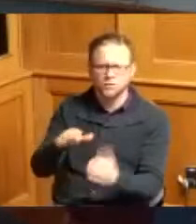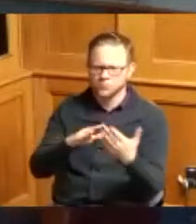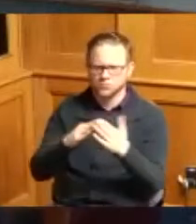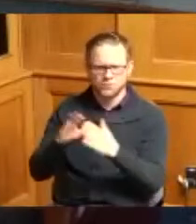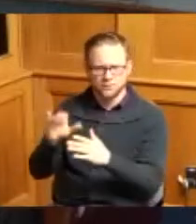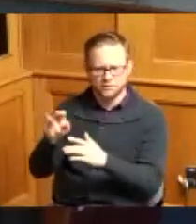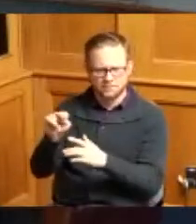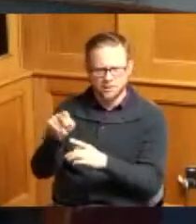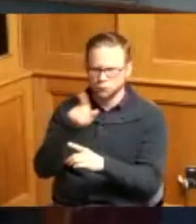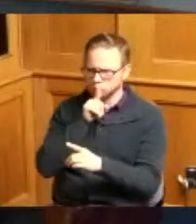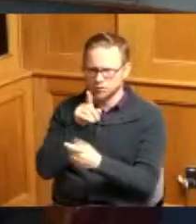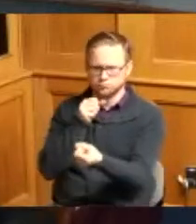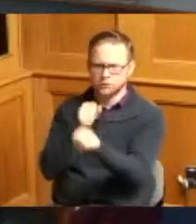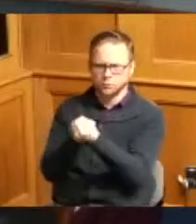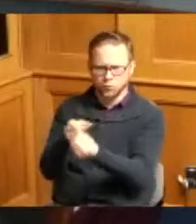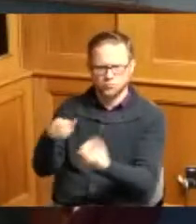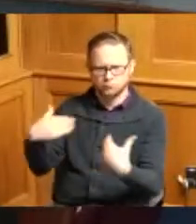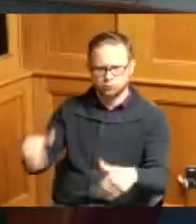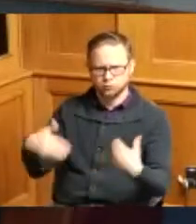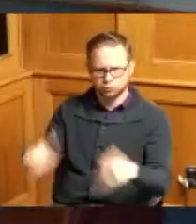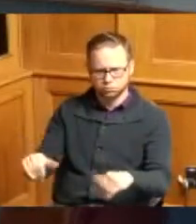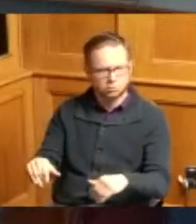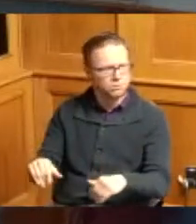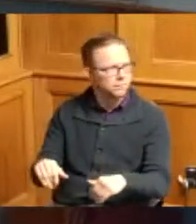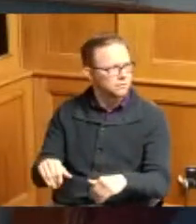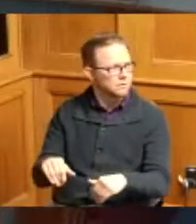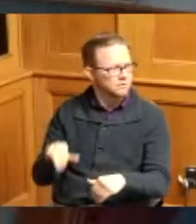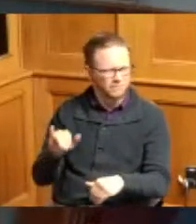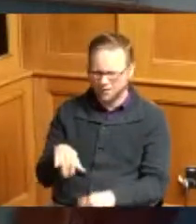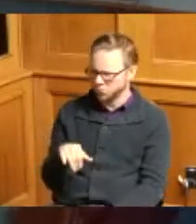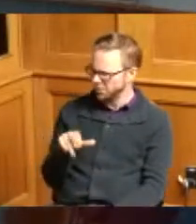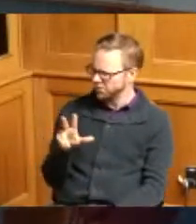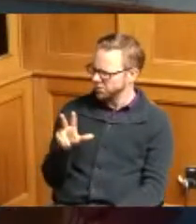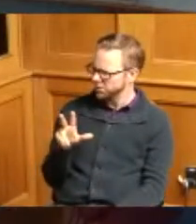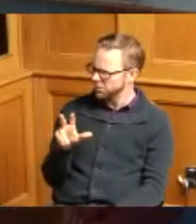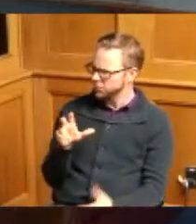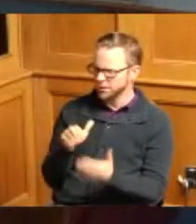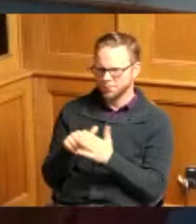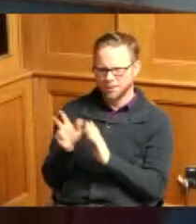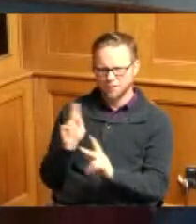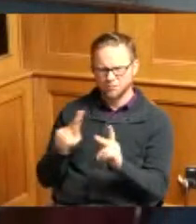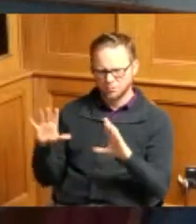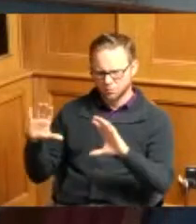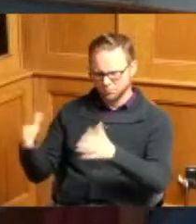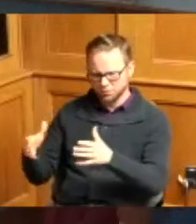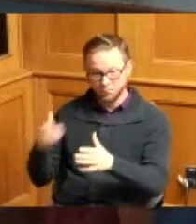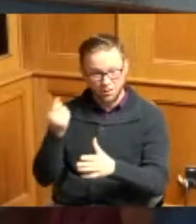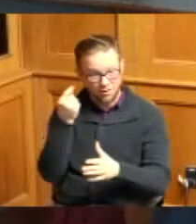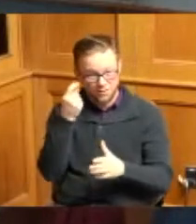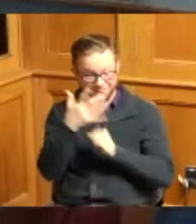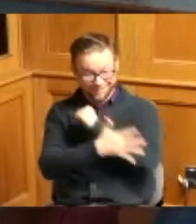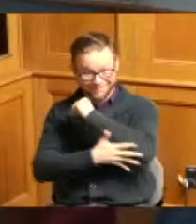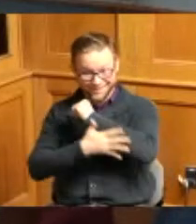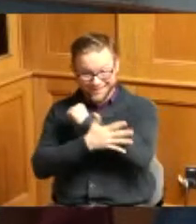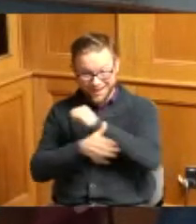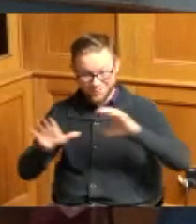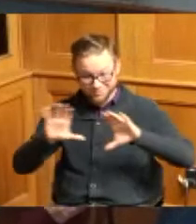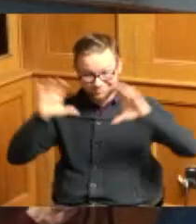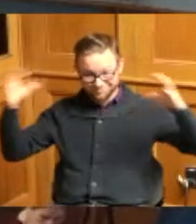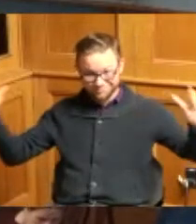certainly supports you which is about 300,000 people but this the county of Hamilton County